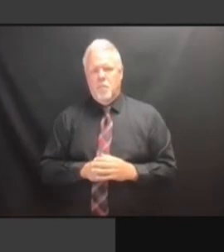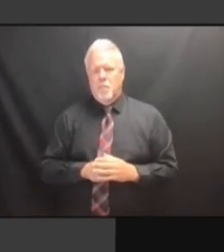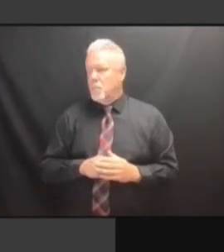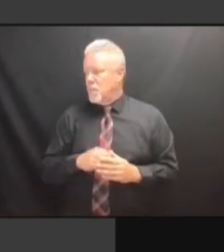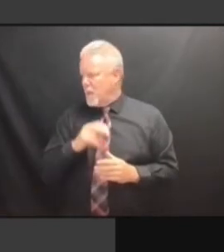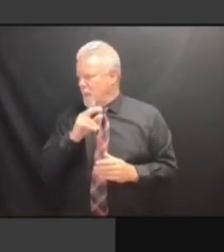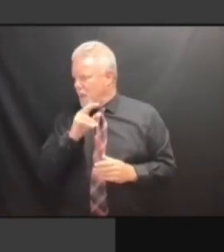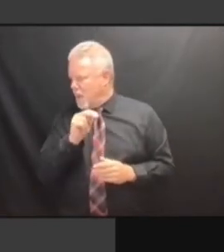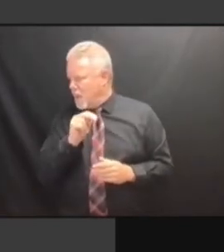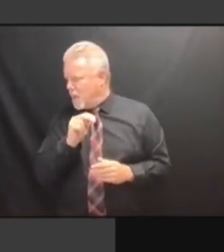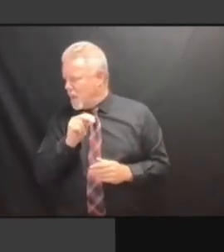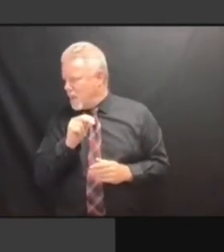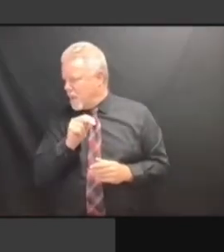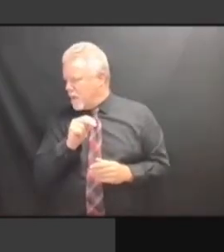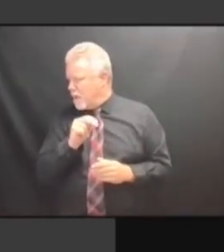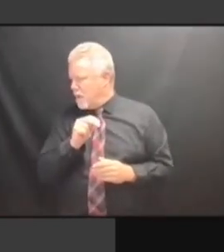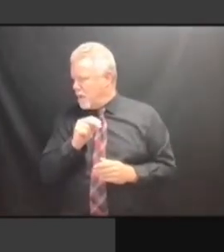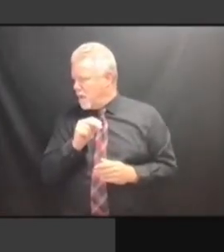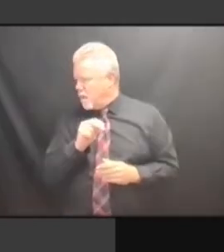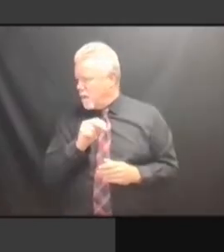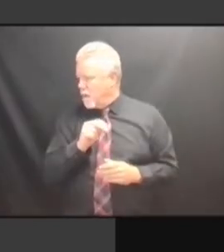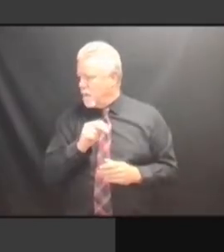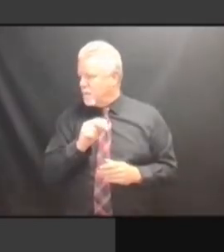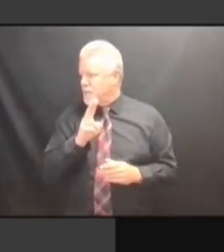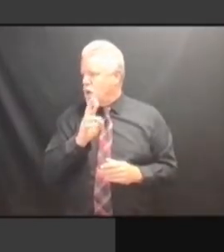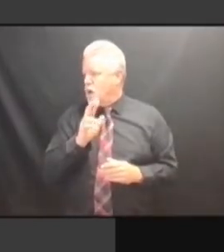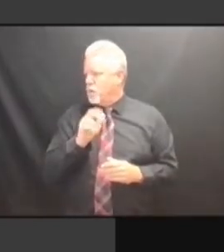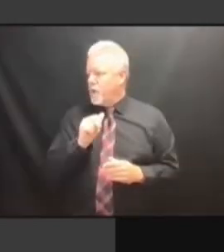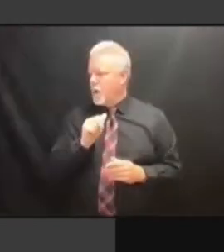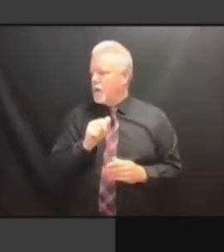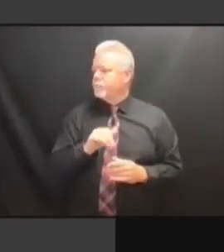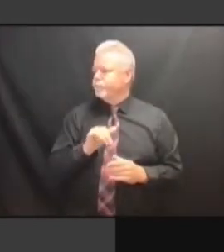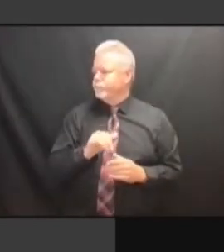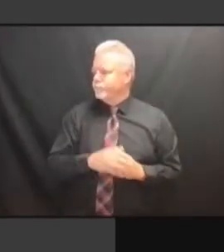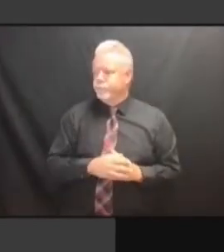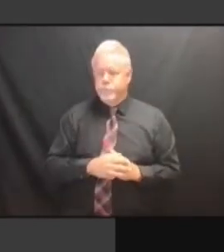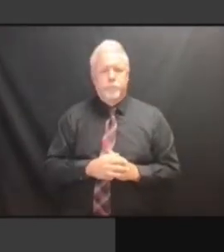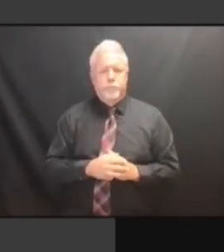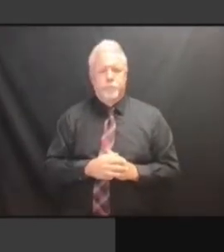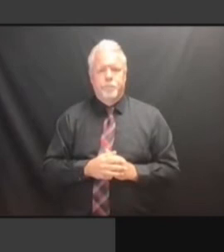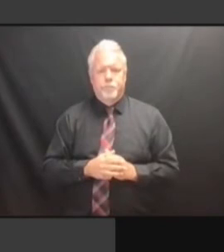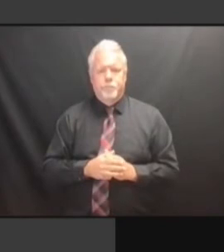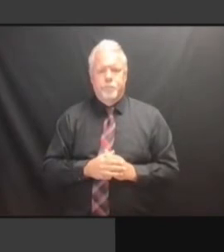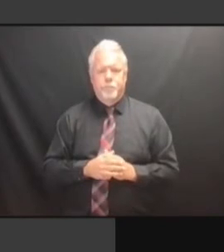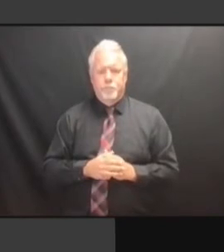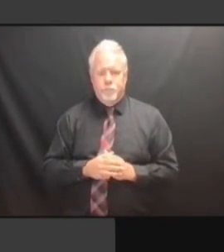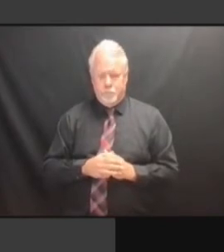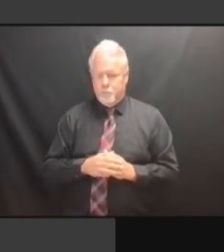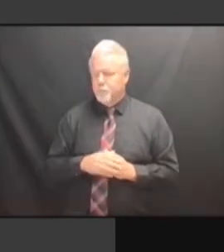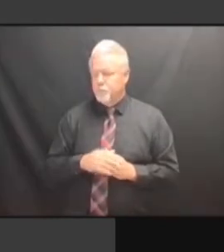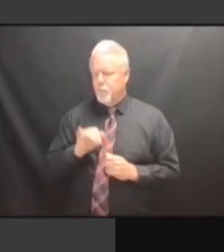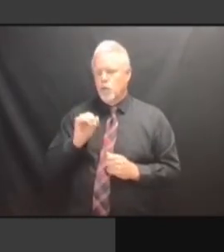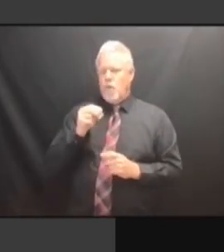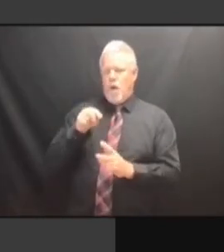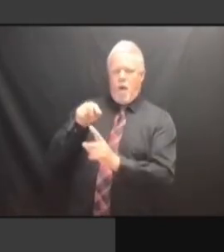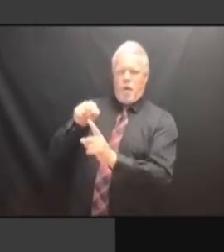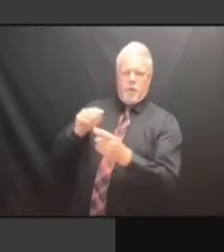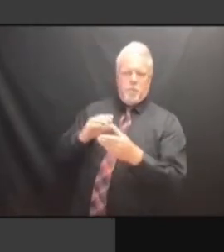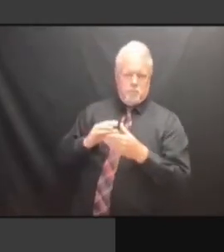THE PUBLIC INFORMATION OFFICES REMAIN BUSY SINCE THE THE PUBLIC INFORMATION OFFICES REMAIN BUSY SINCE THE LAST REMAIN BUSY SINCE THE LAST REMAIN BUSY SINCE THE LAST ELECTION. ELECTION. ELECTION. WE'VE ELECTION. WE'VE ANSWERED ELECTION. WE'VE ANSWERED A ELECTION. WE'VE ANSWERED A LOT ELECTION. WE'VE ANSWERED A LOT OF WE'VE ANSWERED A LOT OF WE'VE ANSWERED A LOT OF QUESTIONS WE'VE ANSWERED A LOT OF QUESTIONS ABOUT WE'VE ANSWERED A LOT OF QUESTIONS ABOUT BALLOT WE'VE ANSWERED A LOT OF QUESTIONS ABOUT BALLOT PROPS, QUESTIONS ABOUT BALLOT PROPS, QUESTIONS ABOUT BALLOT PROPS, CAMPAIGN QUESTIONS ABOUT BALLOT PROPS, CAMPAIGN FINANCE QUESTIONS ABOUT BALLOT PROPS, CAMPAIGN FINANCE FILINGS QUESTIONS ABOUT BALLOT PROPS, CAMPAIGN FINANCE FILINGS FOR CAMPAIGN FINANCE FILINGS FOR